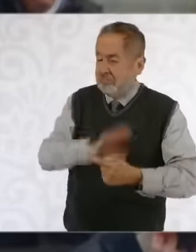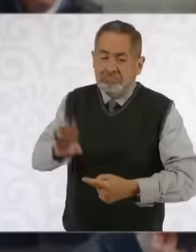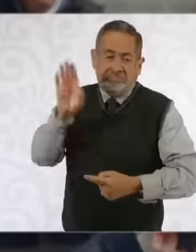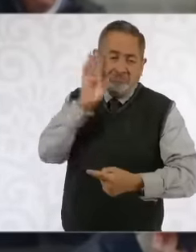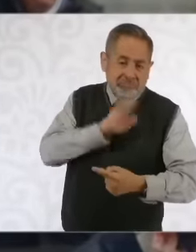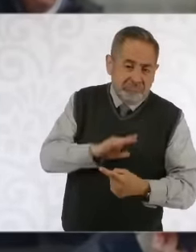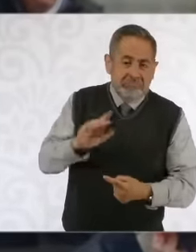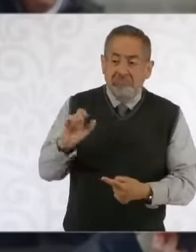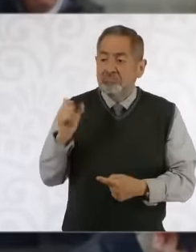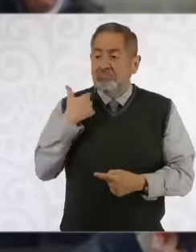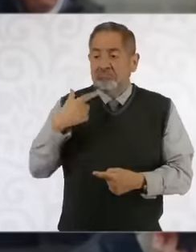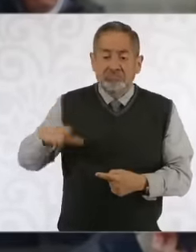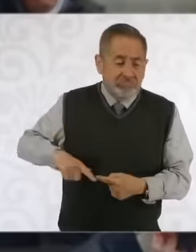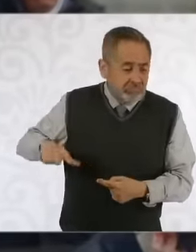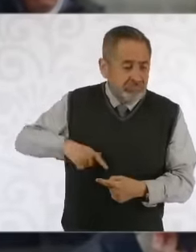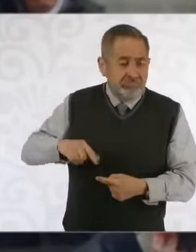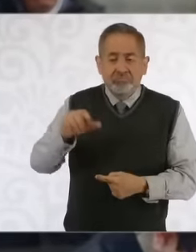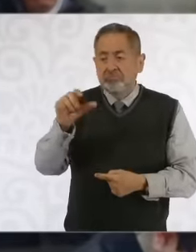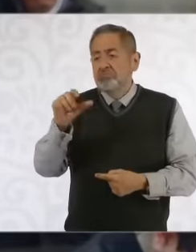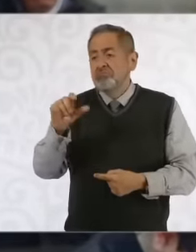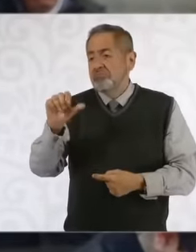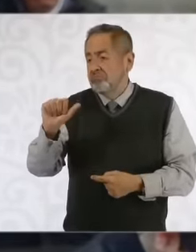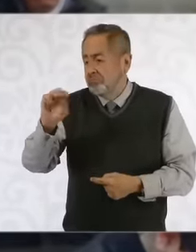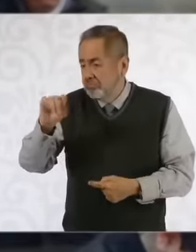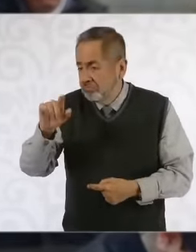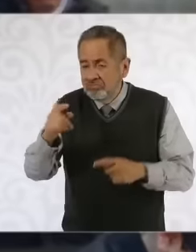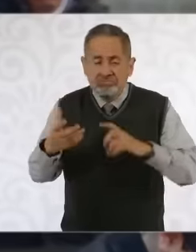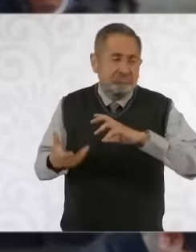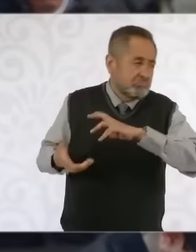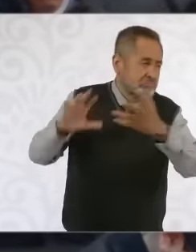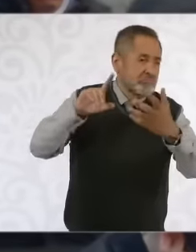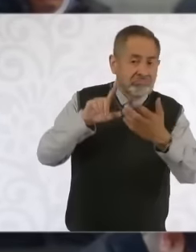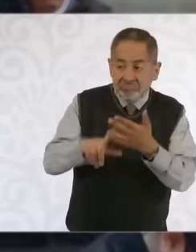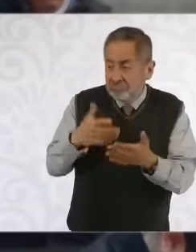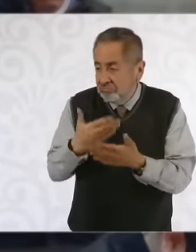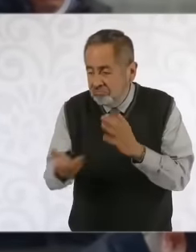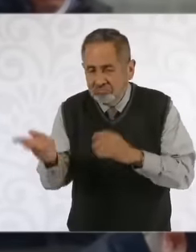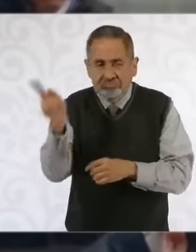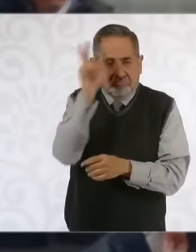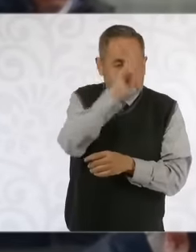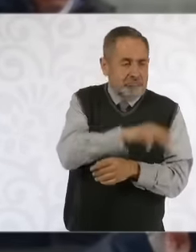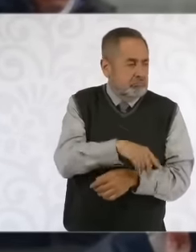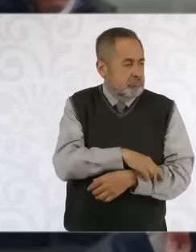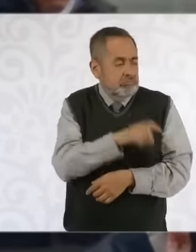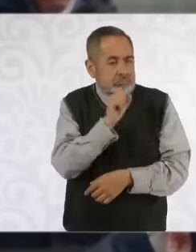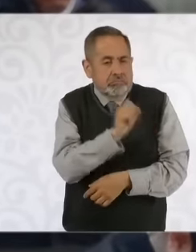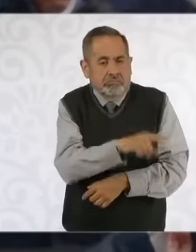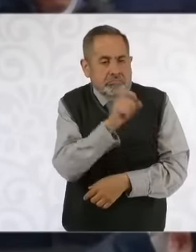was chaos and that today we are much worse, that is what they are going through all the time. in the